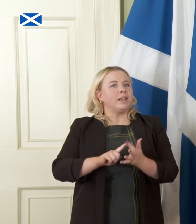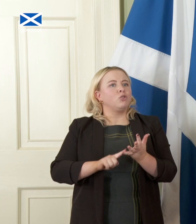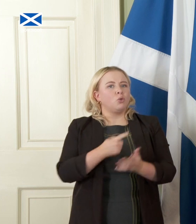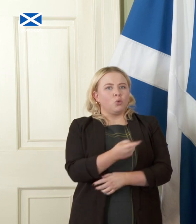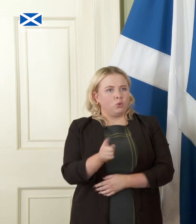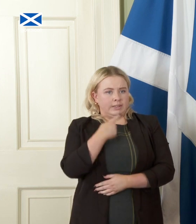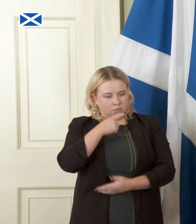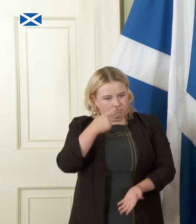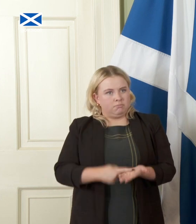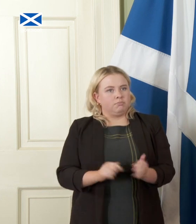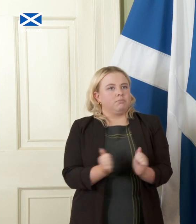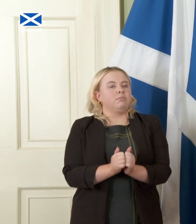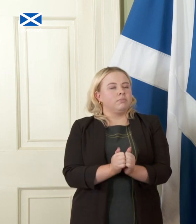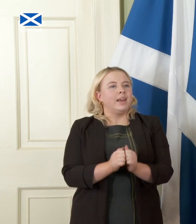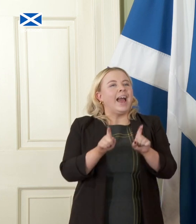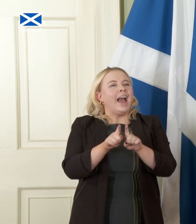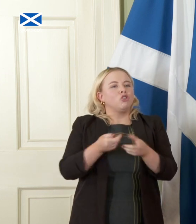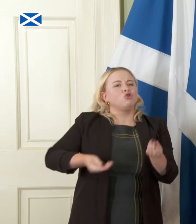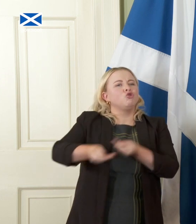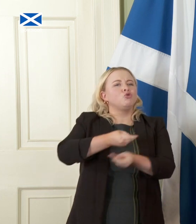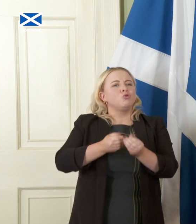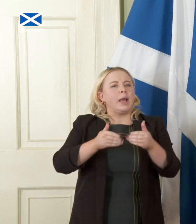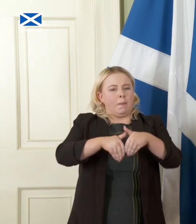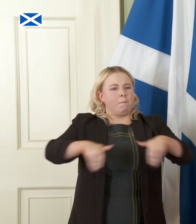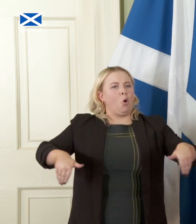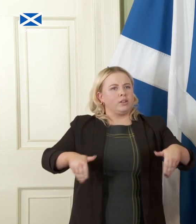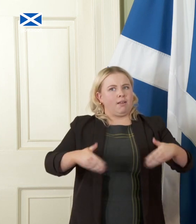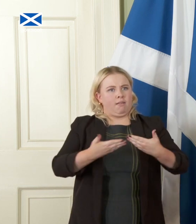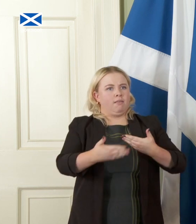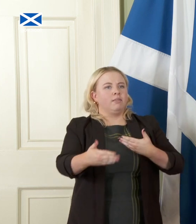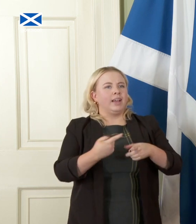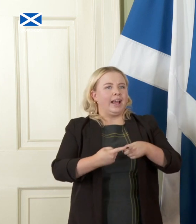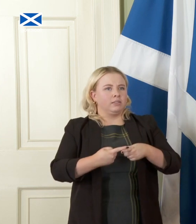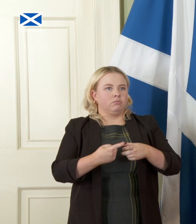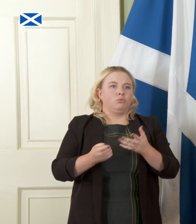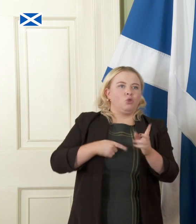a trade border with the rest of the UK would be subject to negotiations with the rest of the UK.